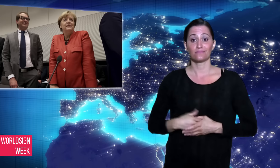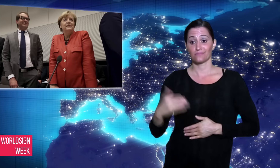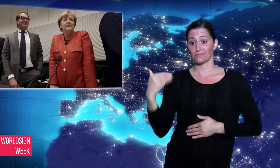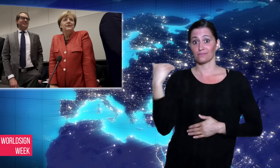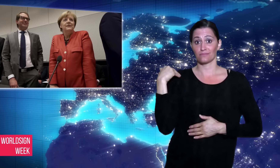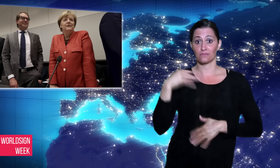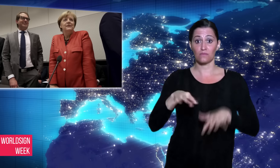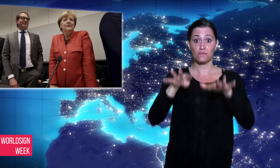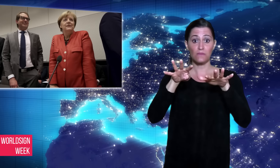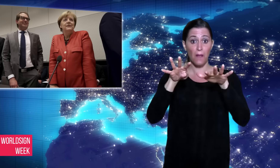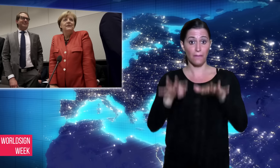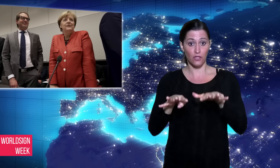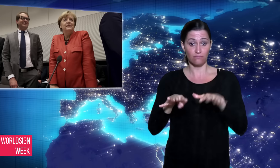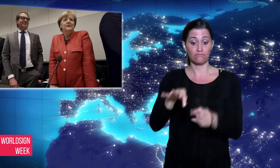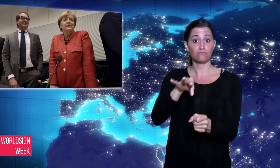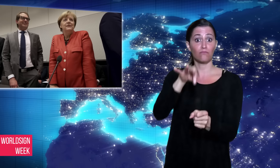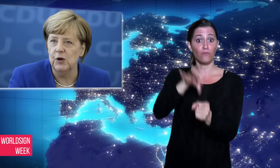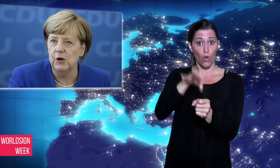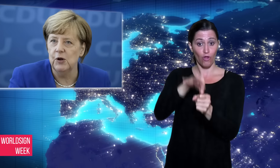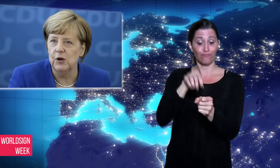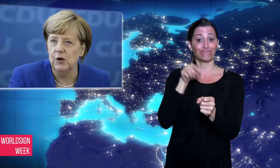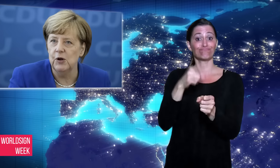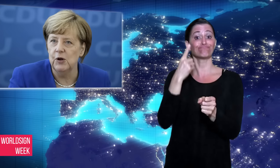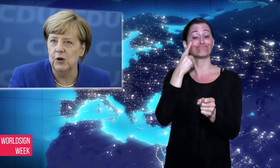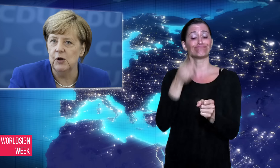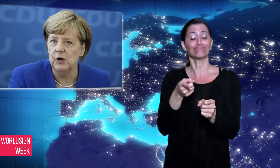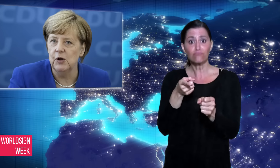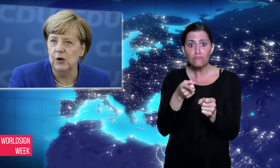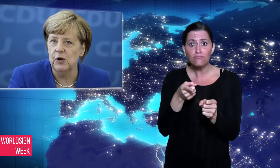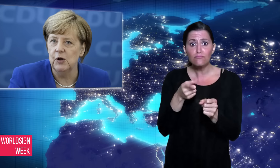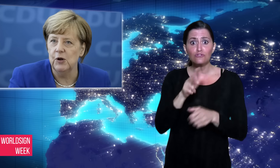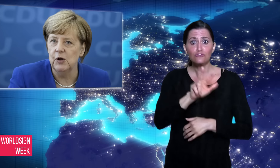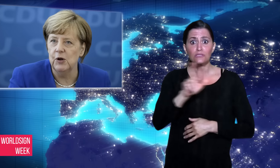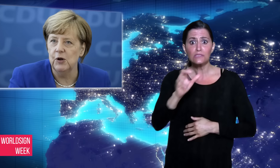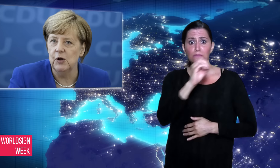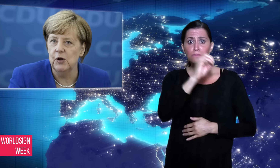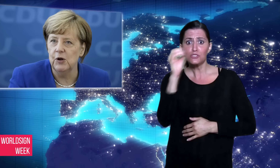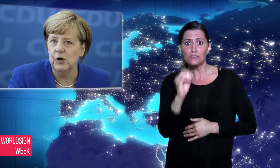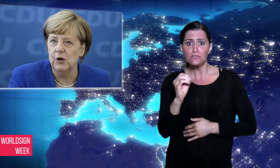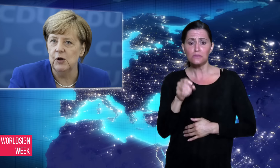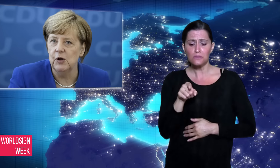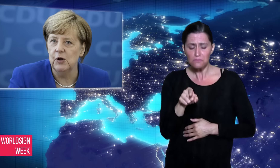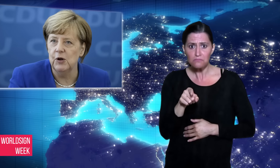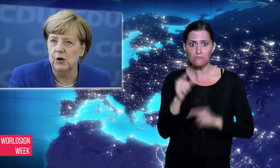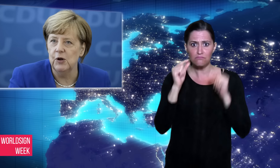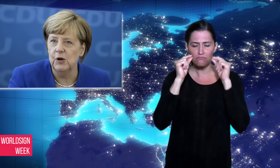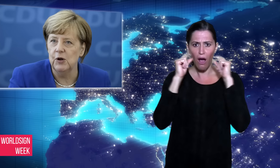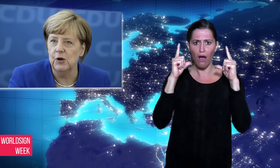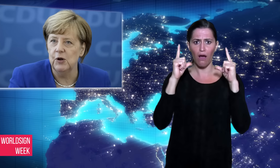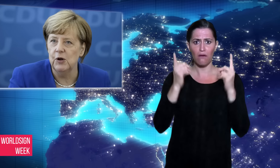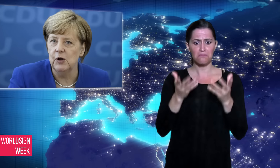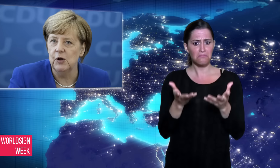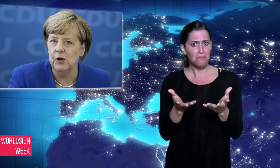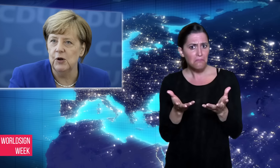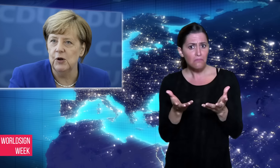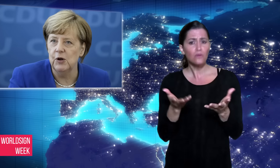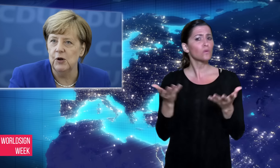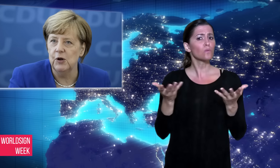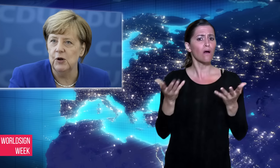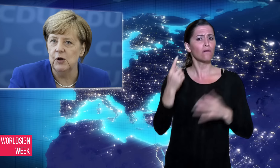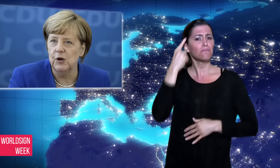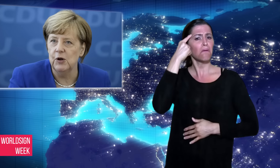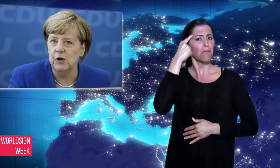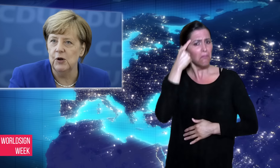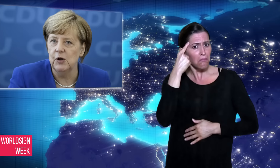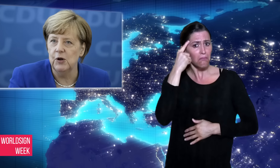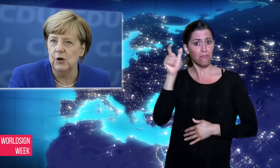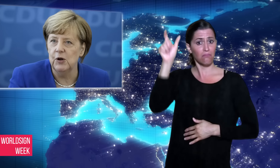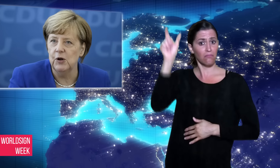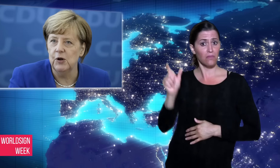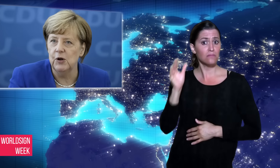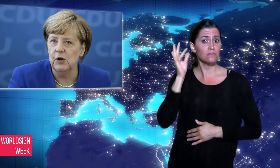majority government. The far-right